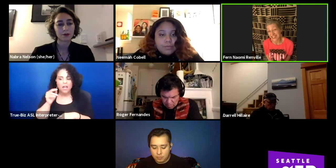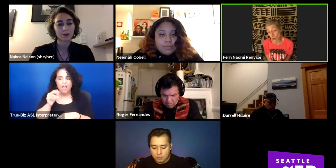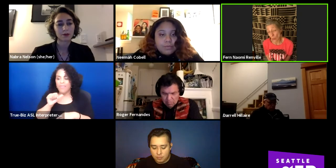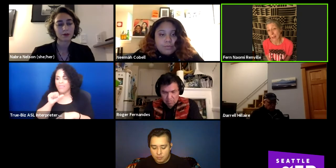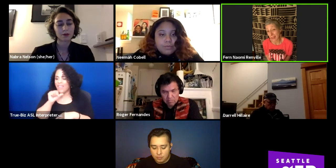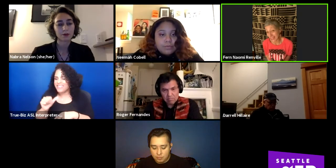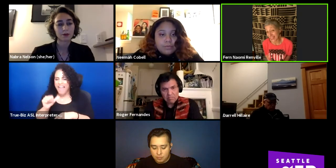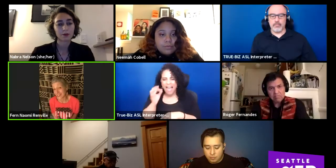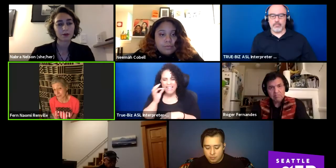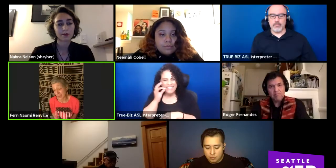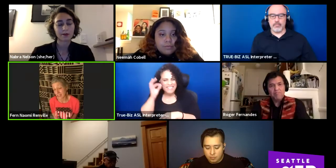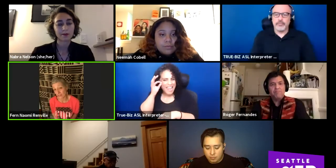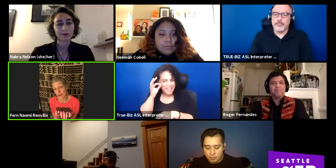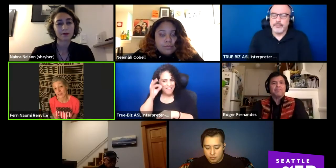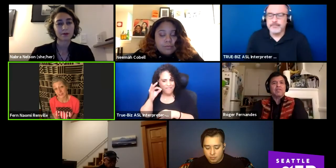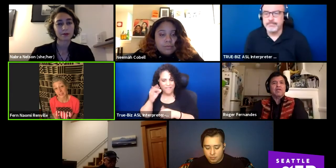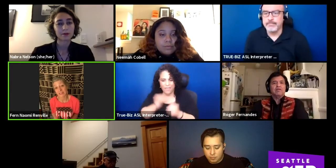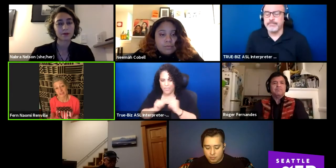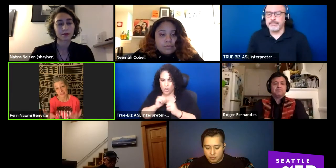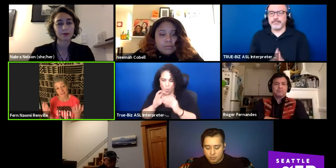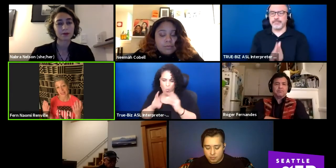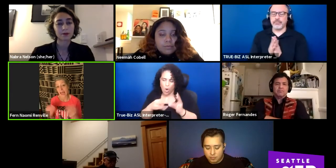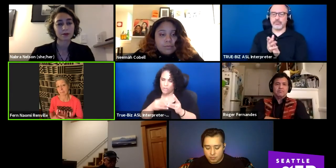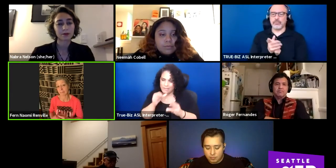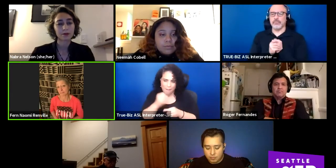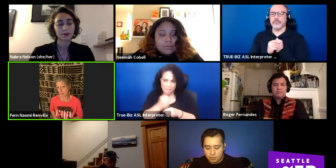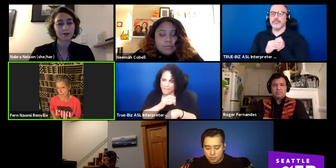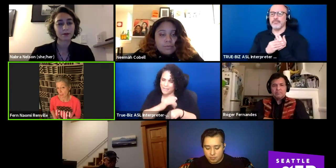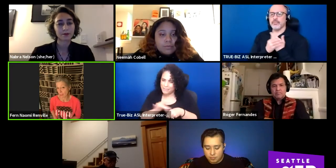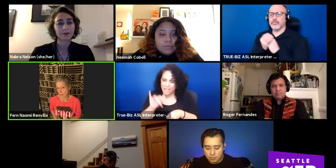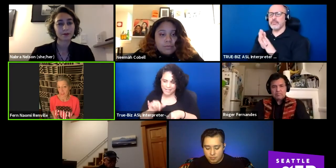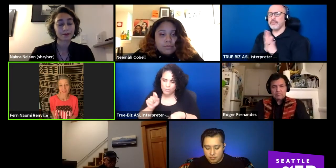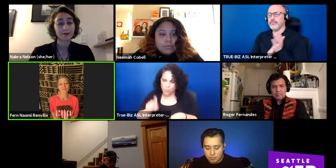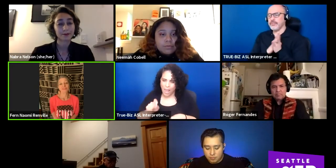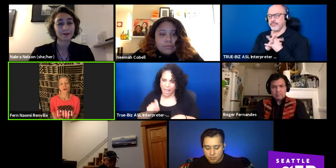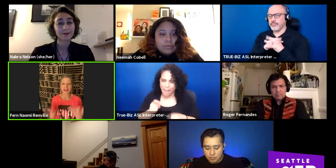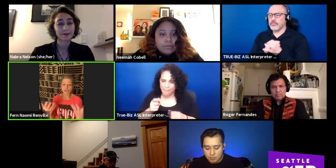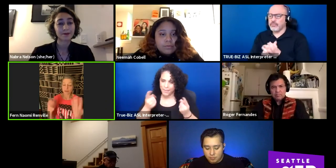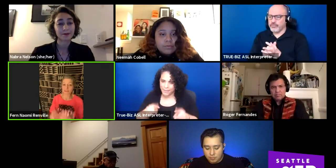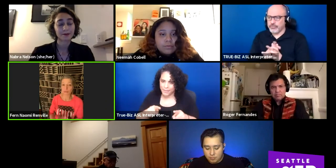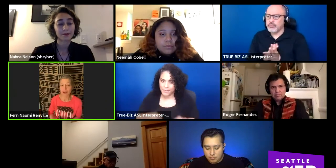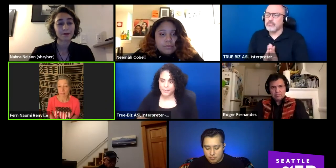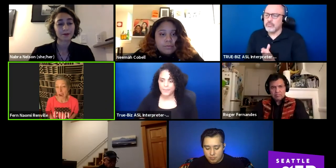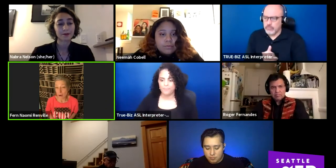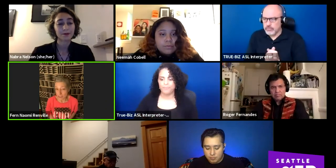isn't quite making the space for us that needs to happen. So I do believe we have the power